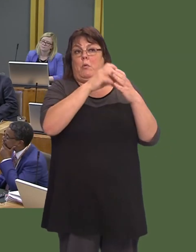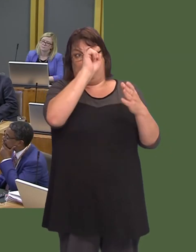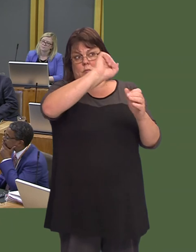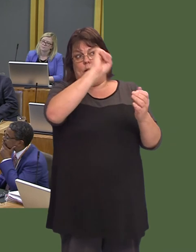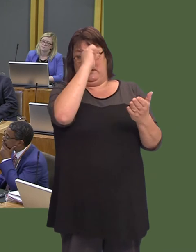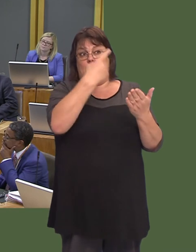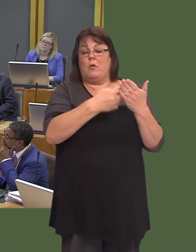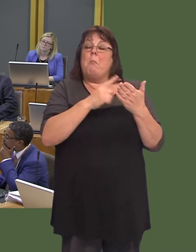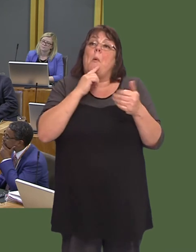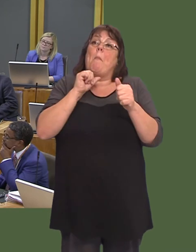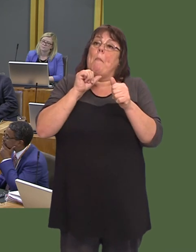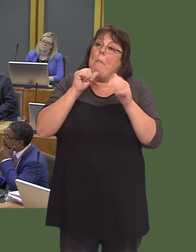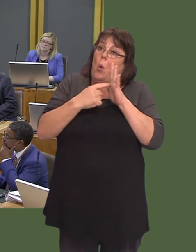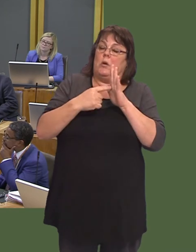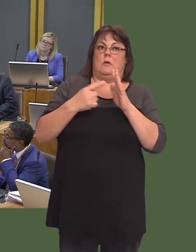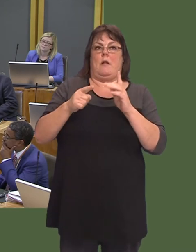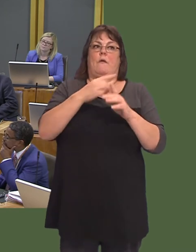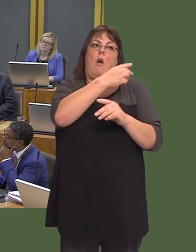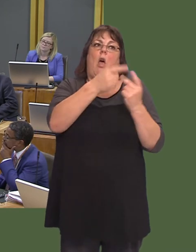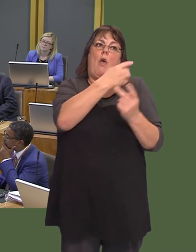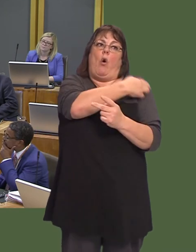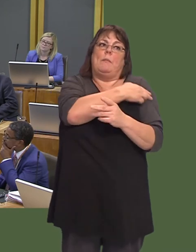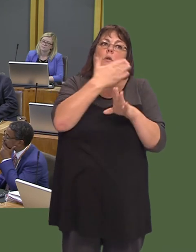itís important, as I said, that that network is in place.